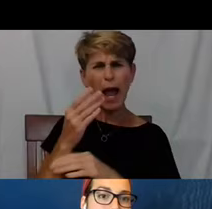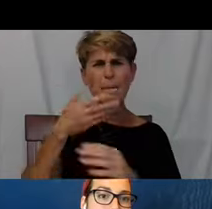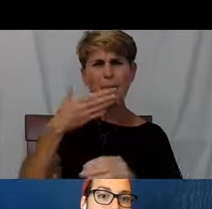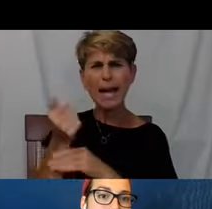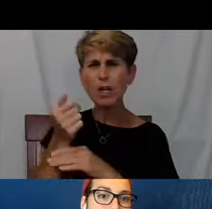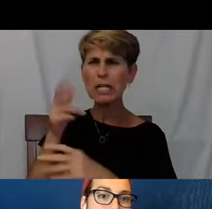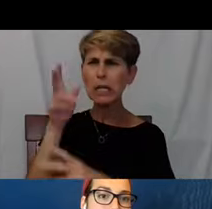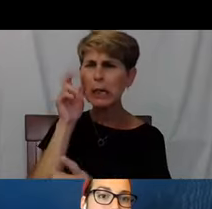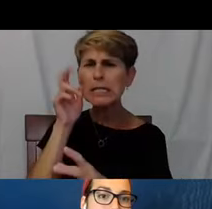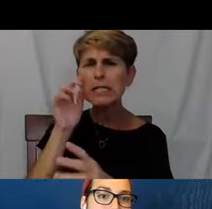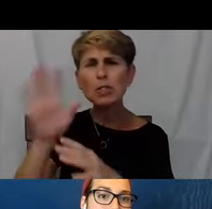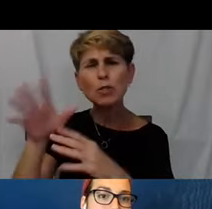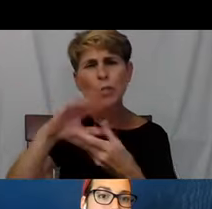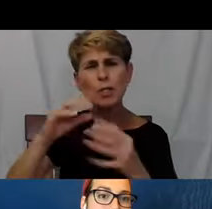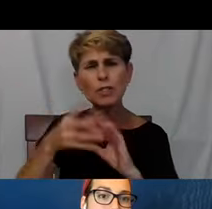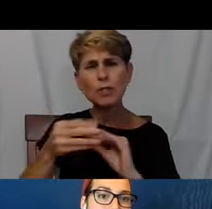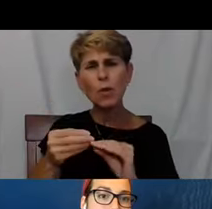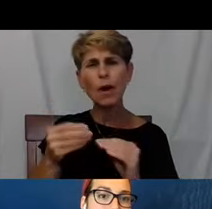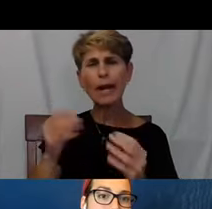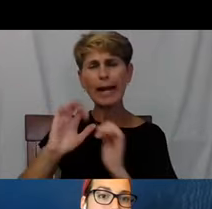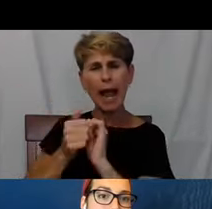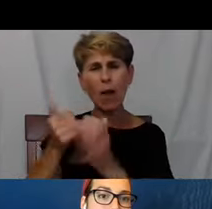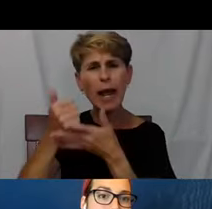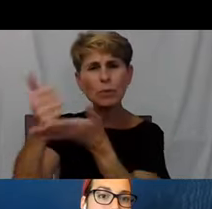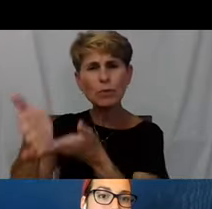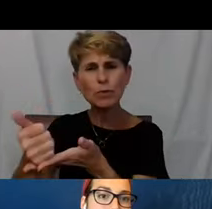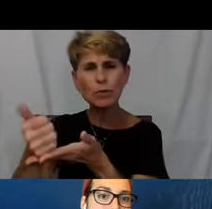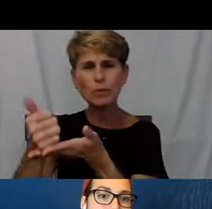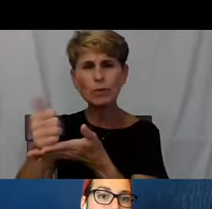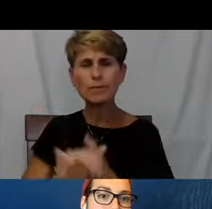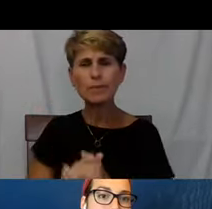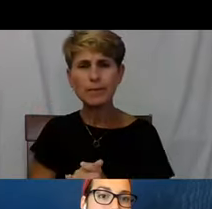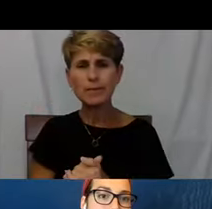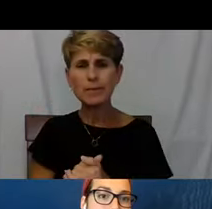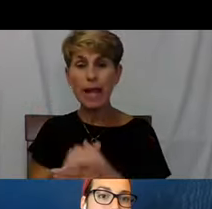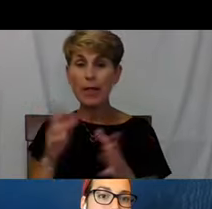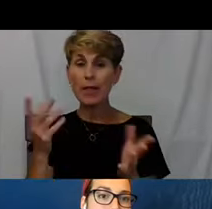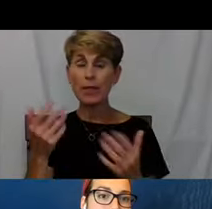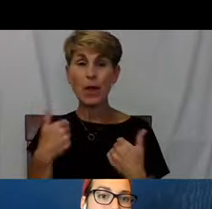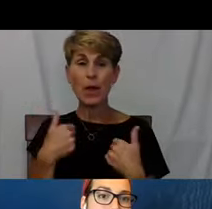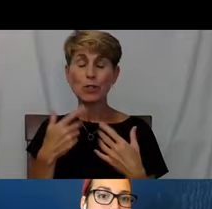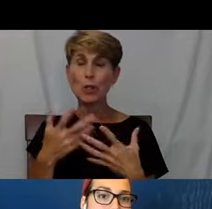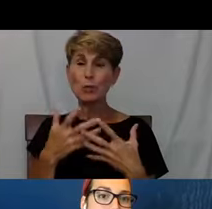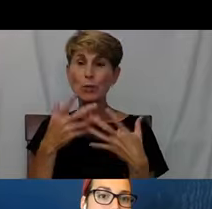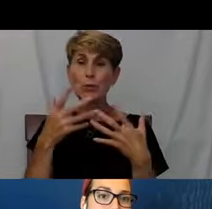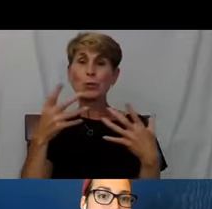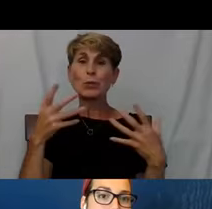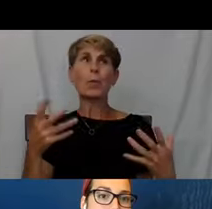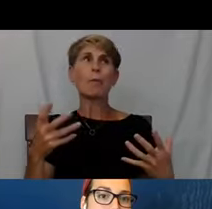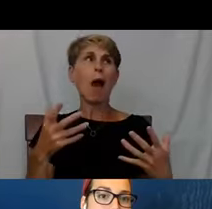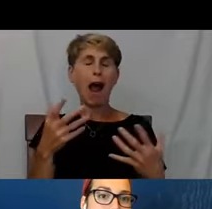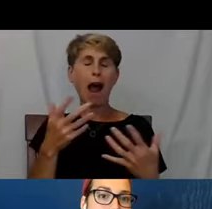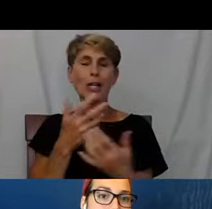and helping them. And so I will say there is so much love coming through on the Q&A.